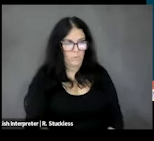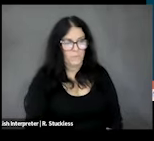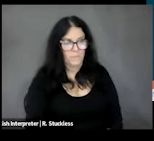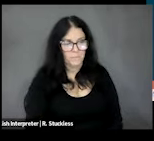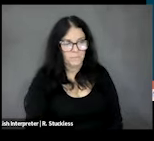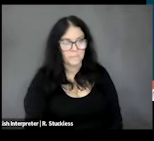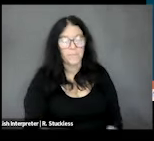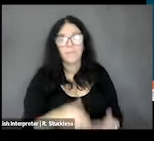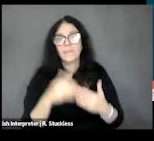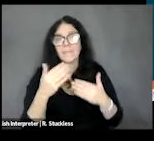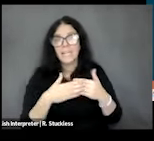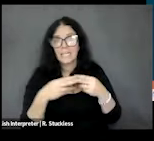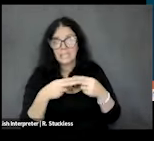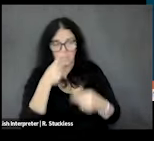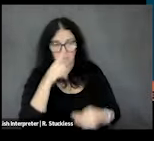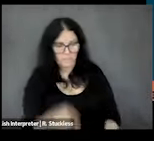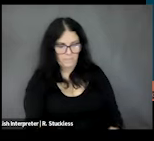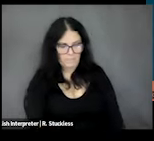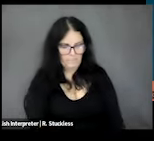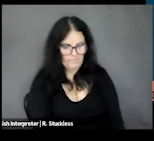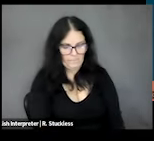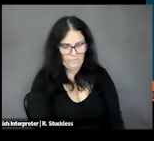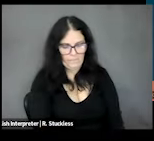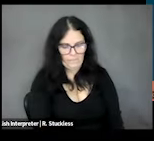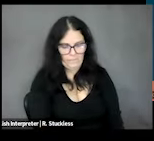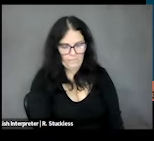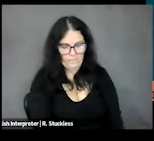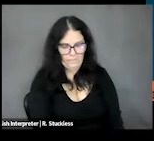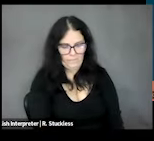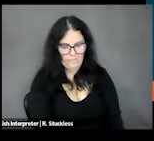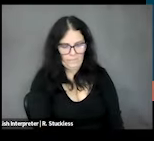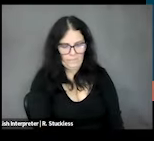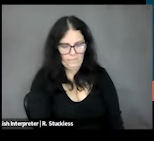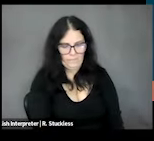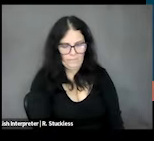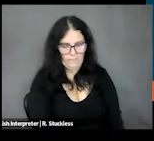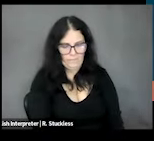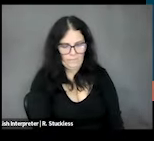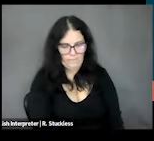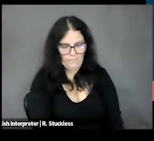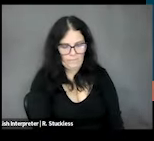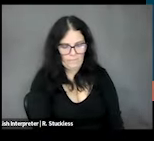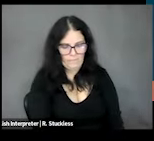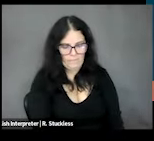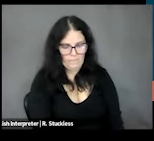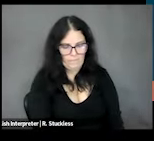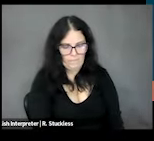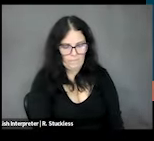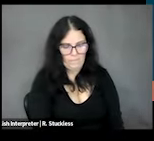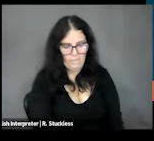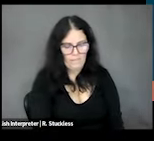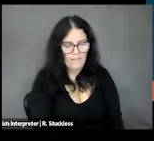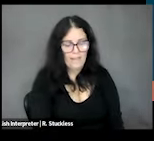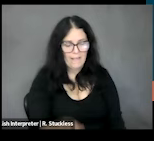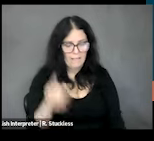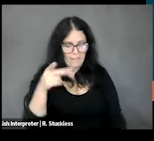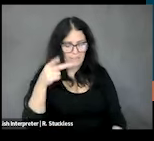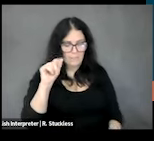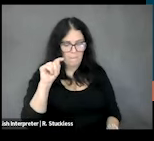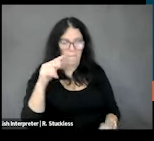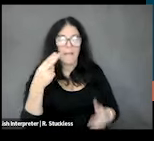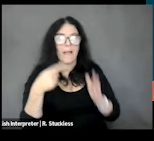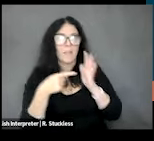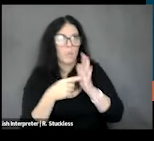slide is a mechanistic pathway just showing how food and security impacts health,